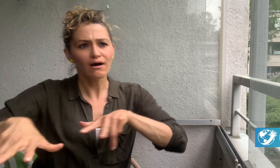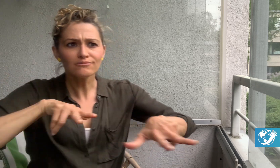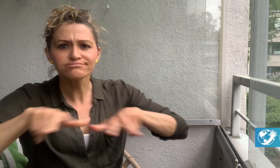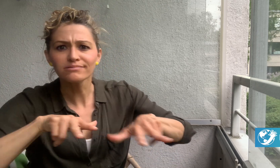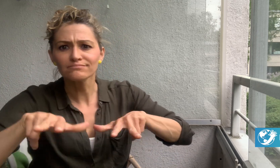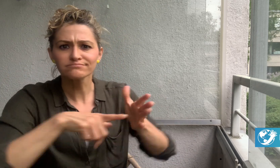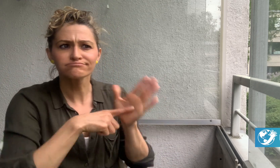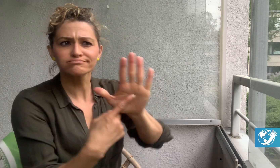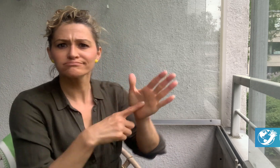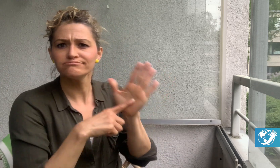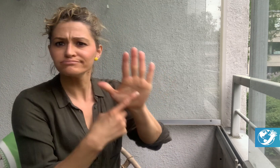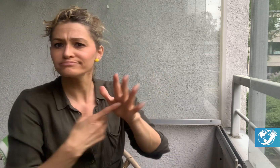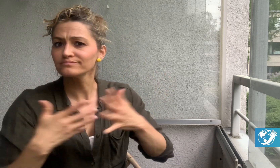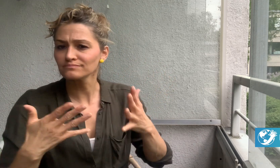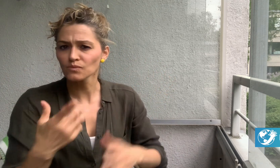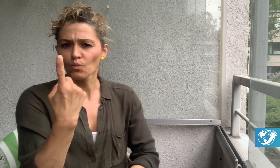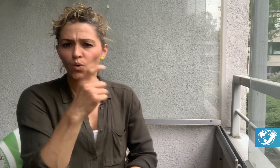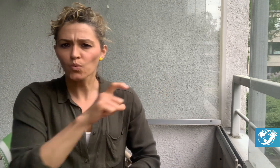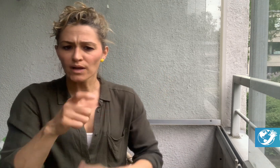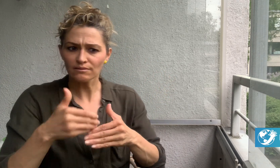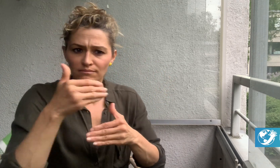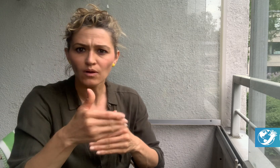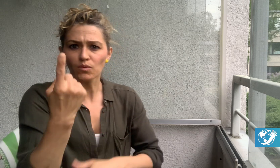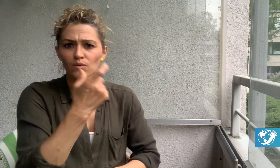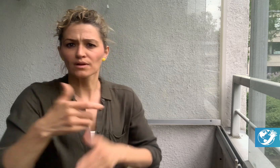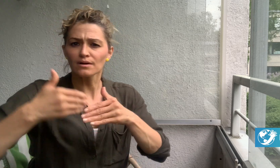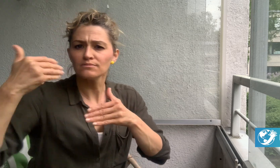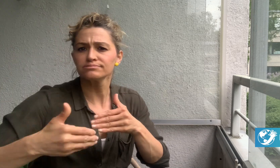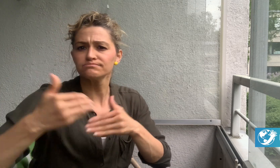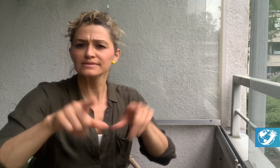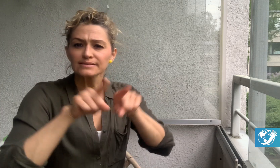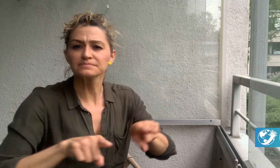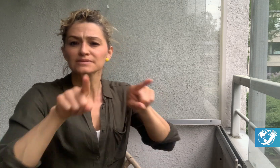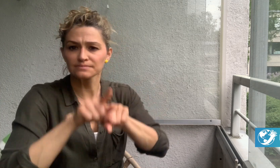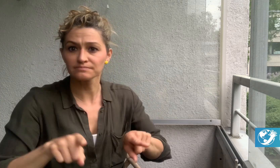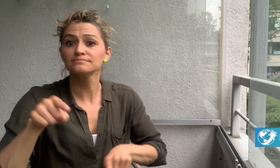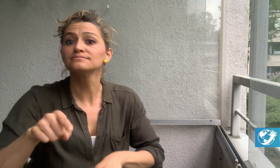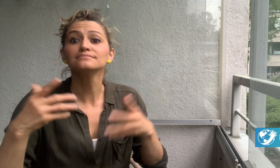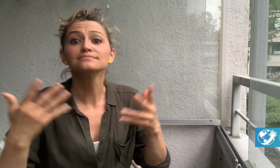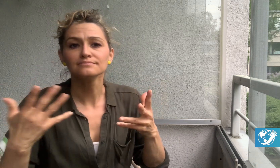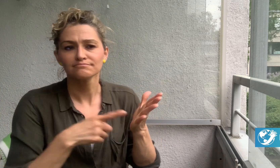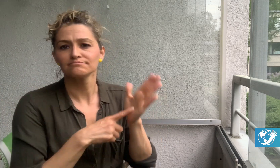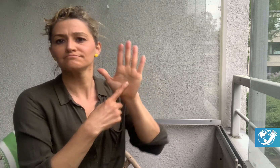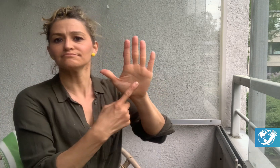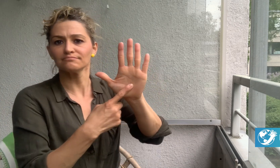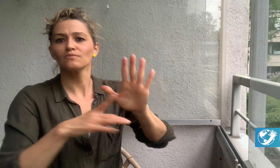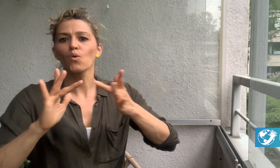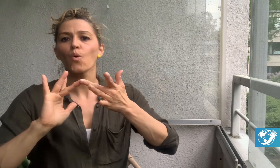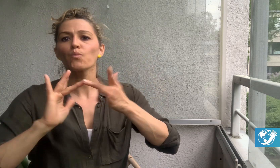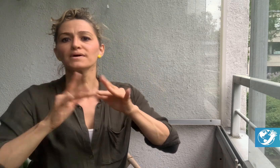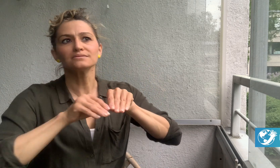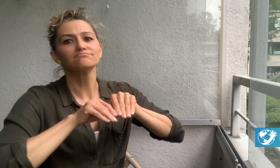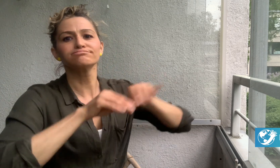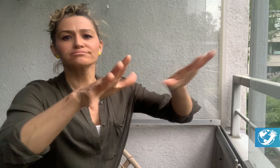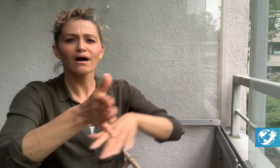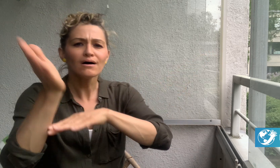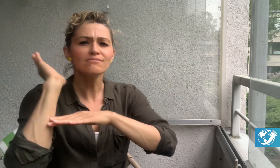has been organizing weekly webinars with Deaf lecturers